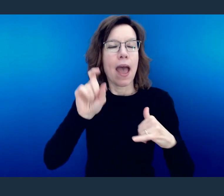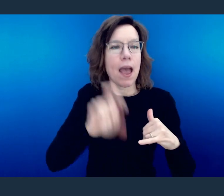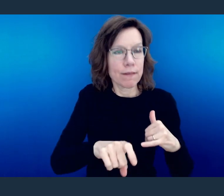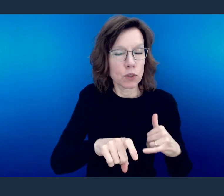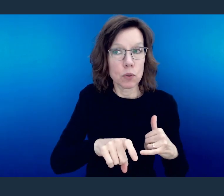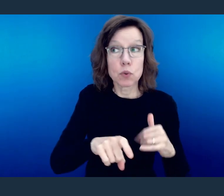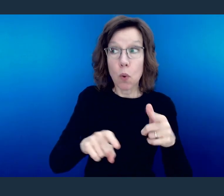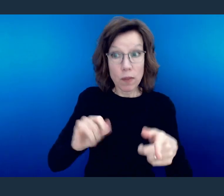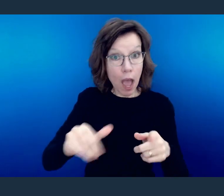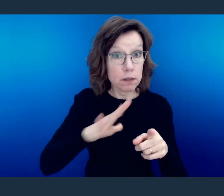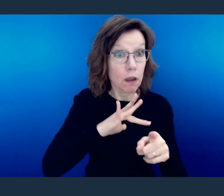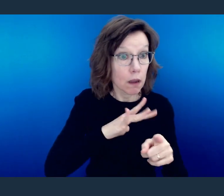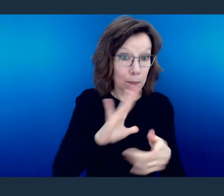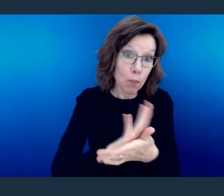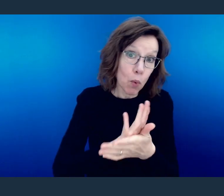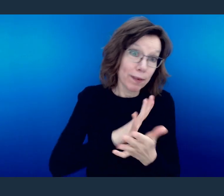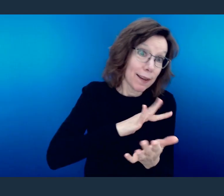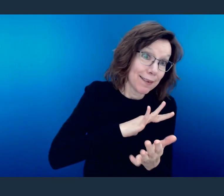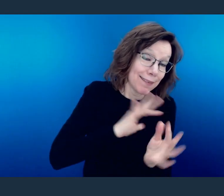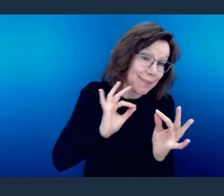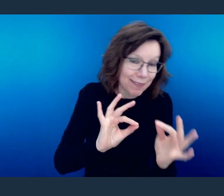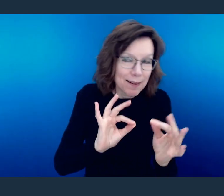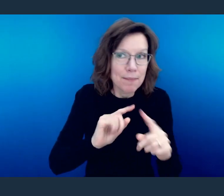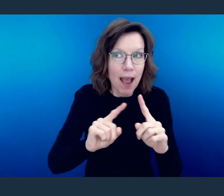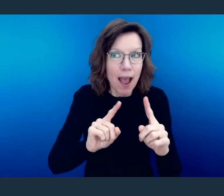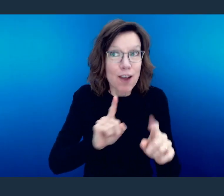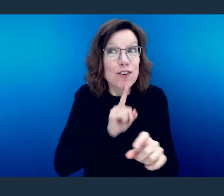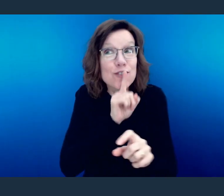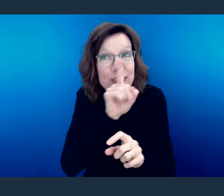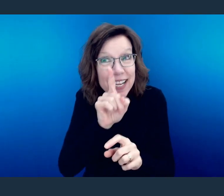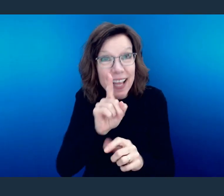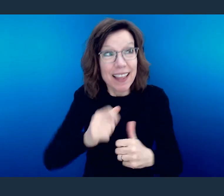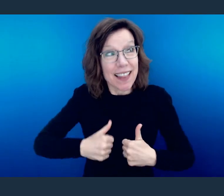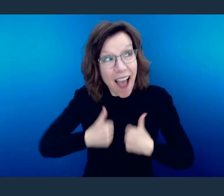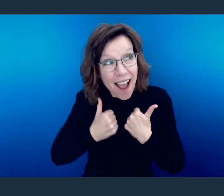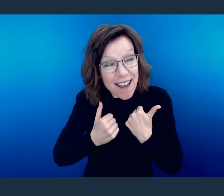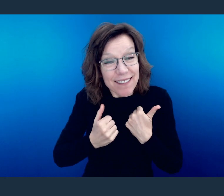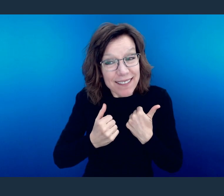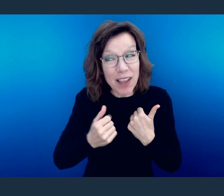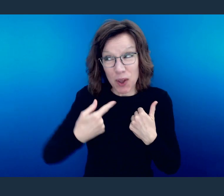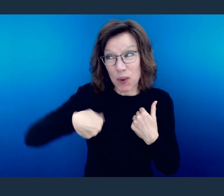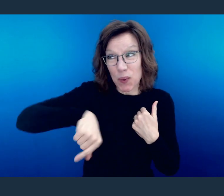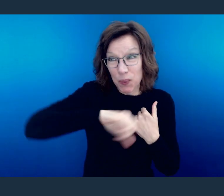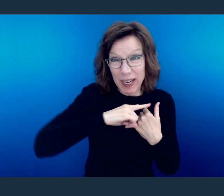Now, that sounds great in the movies, but the reality is that some of us function like